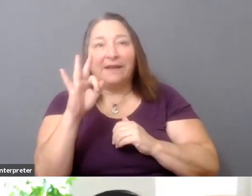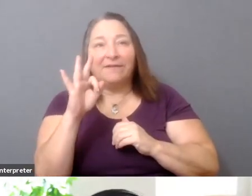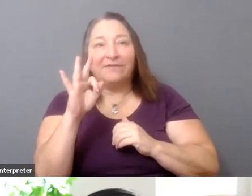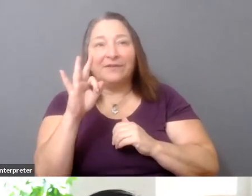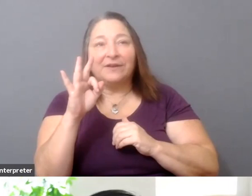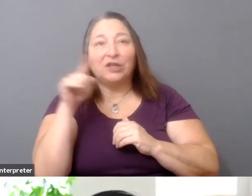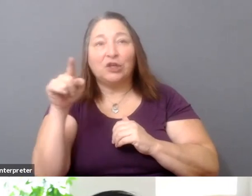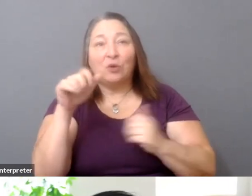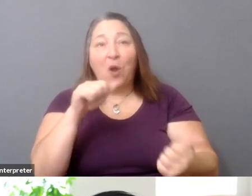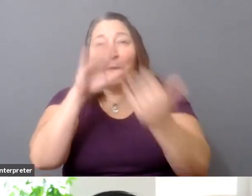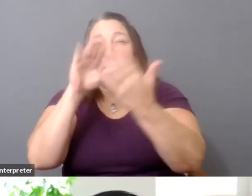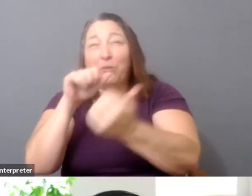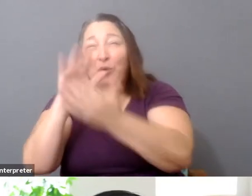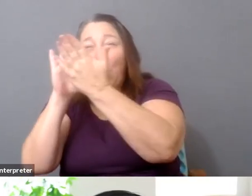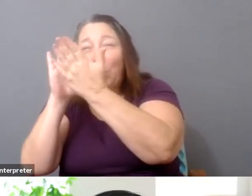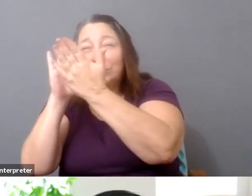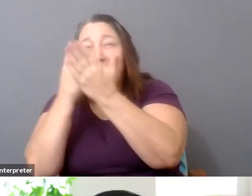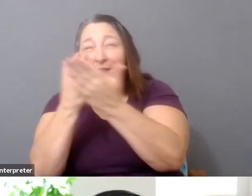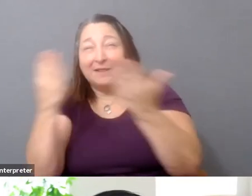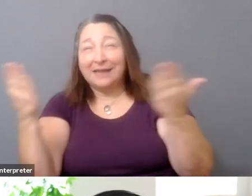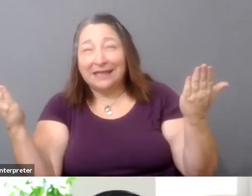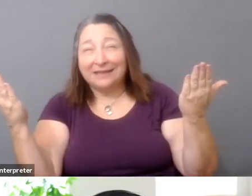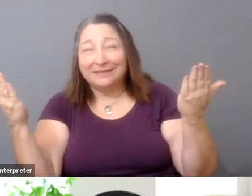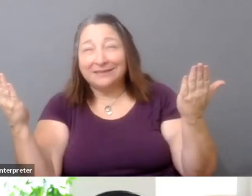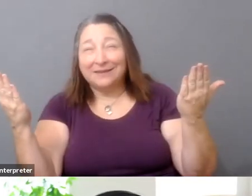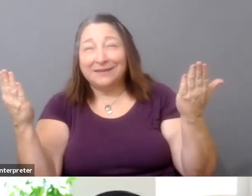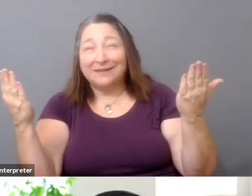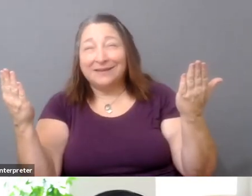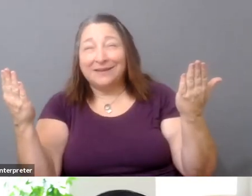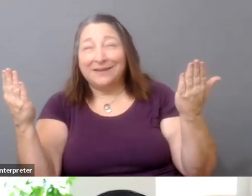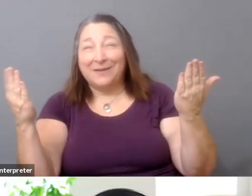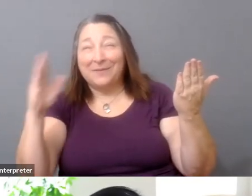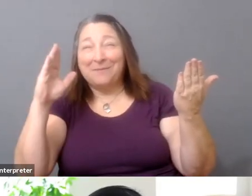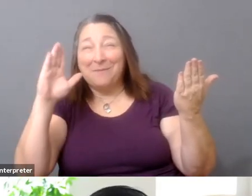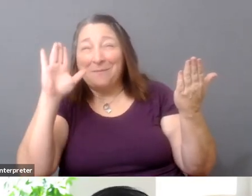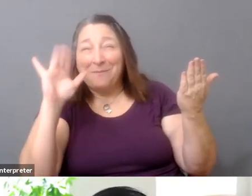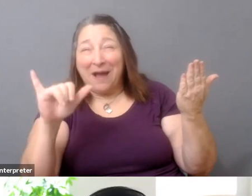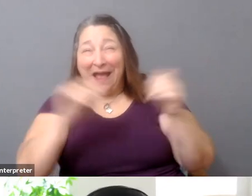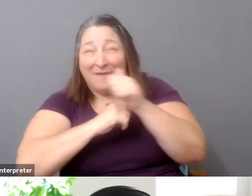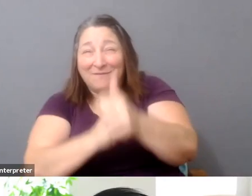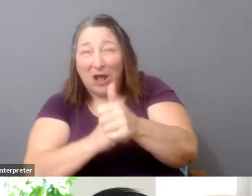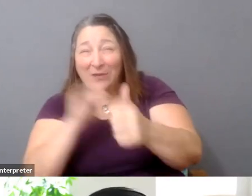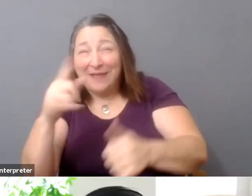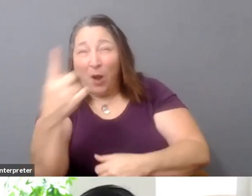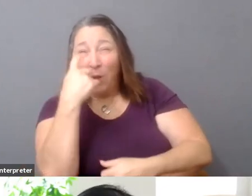implied in that question, it's probably too late because, you know, there's an analogous model